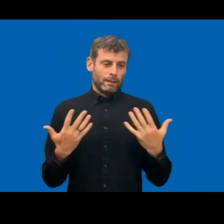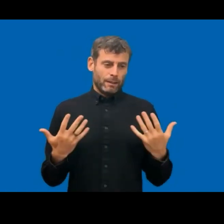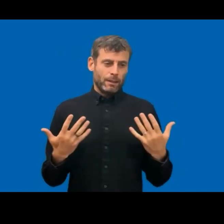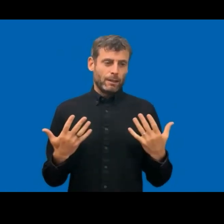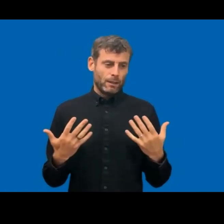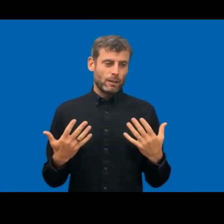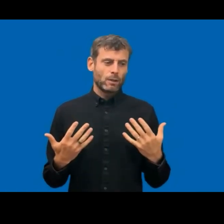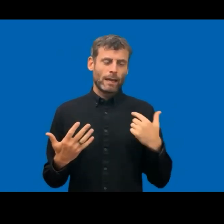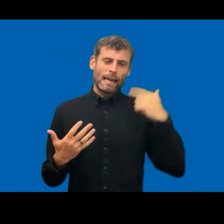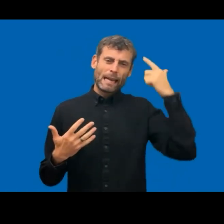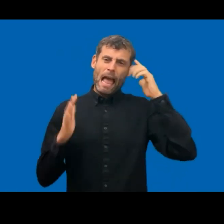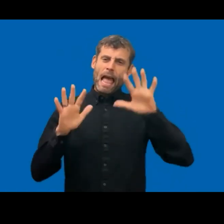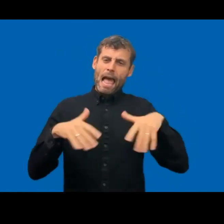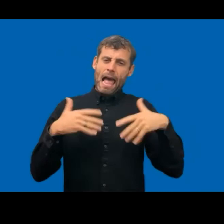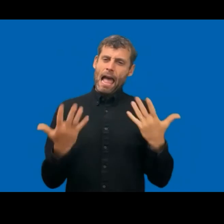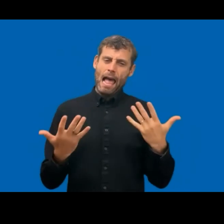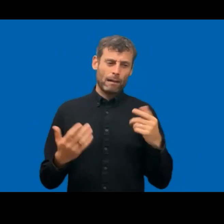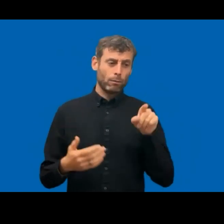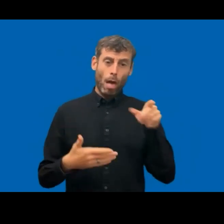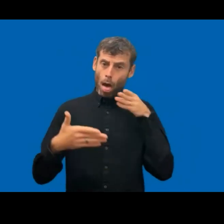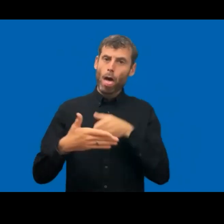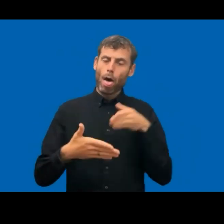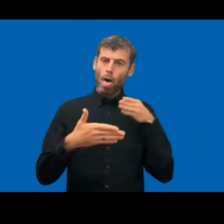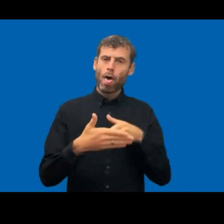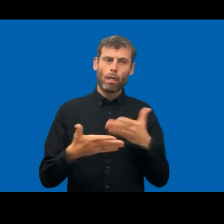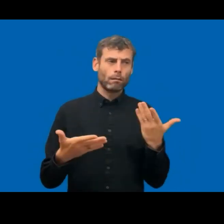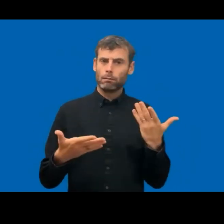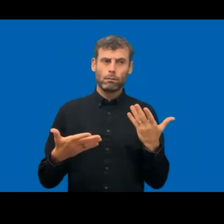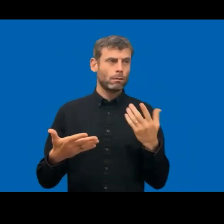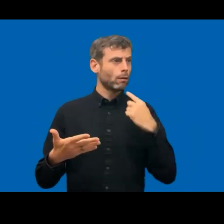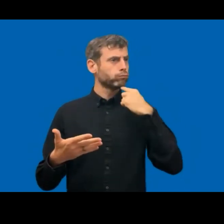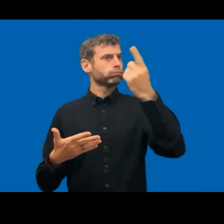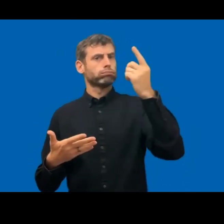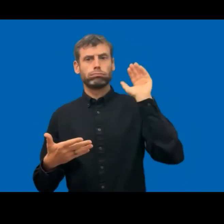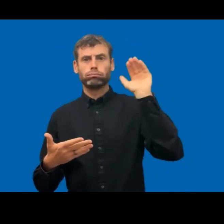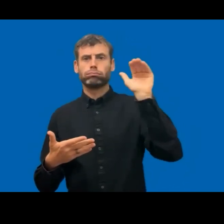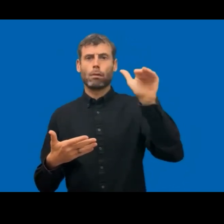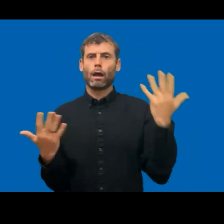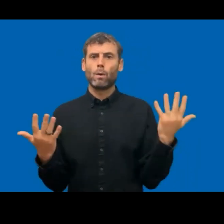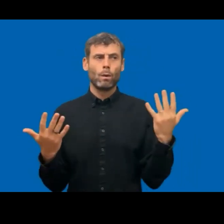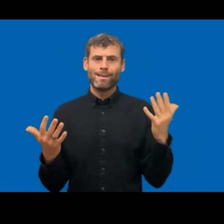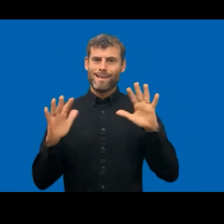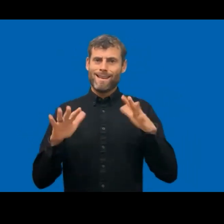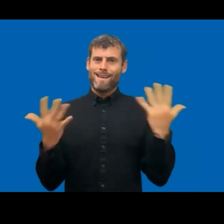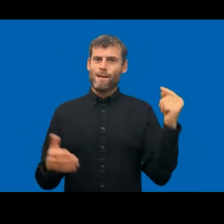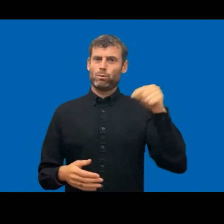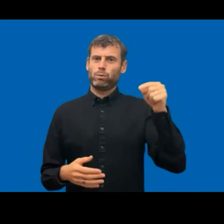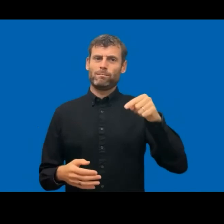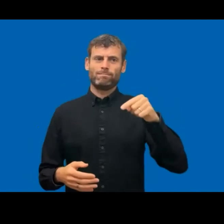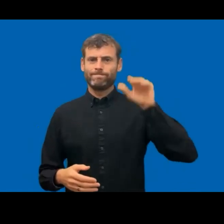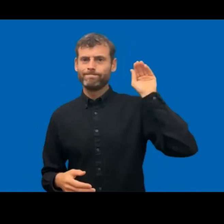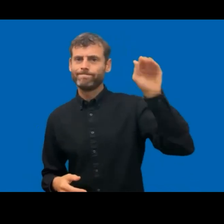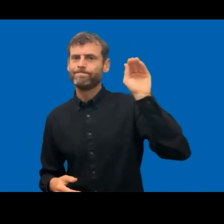mechanism. So the feedback mechanism, I think, will ensure even more individual complaints,